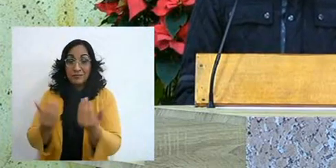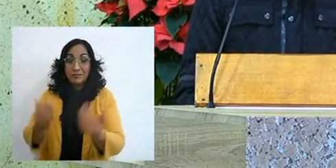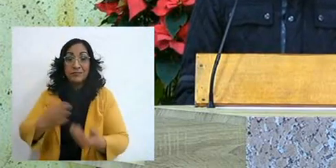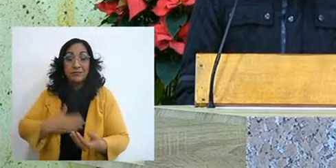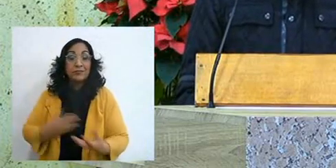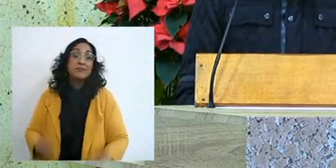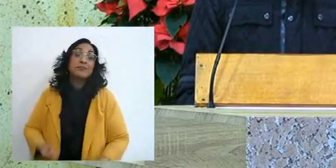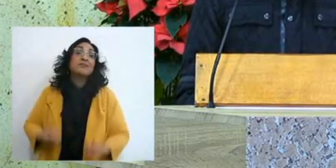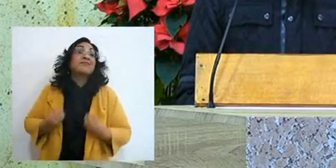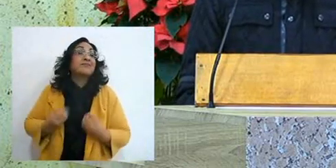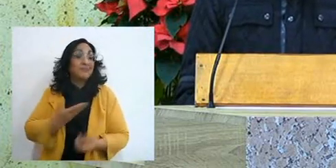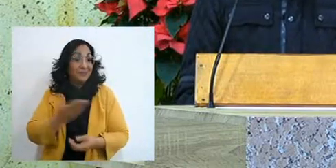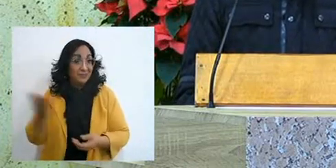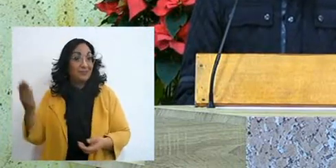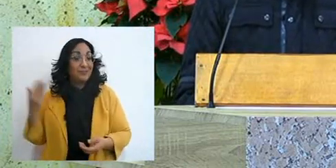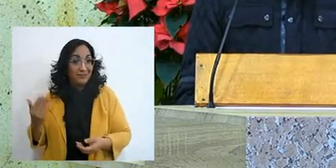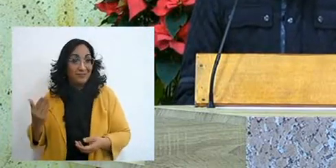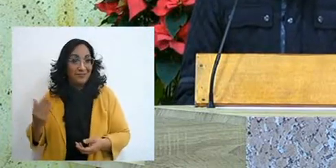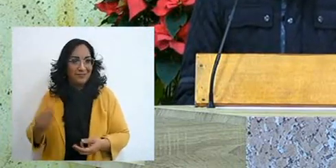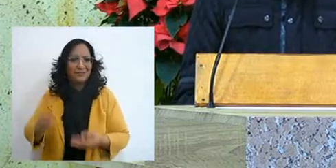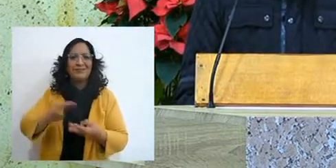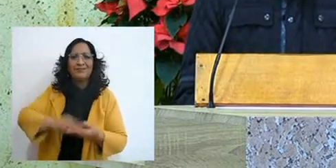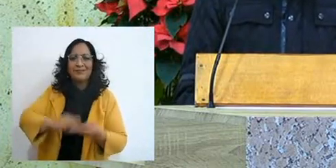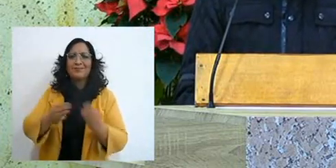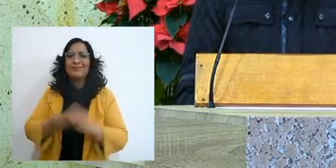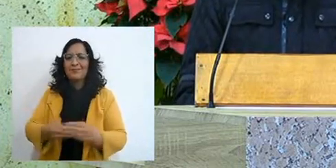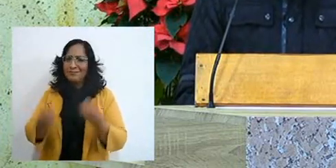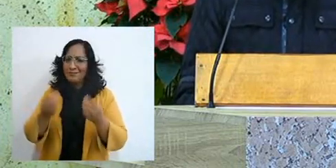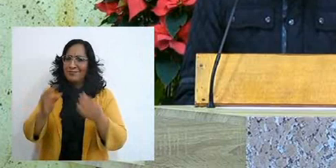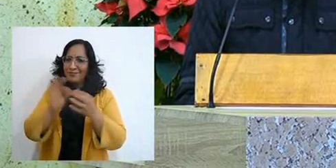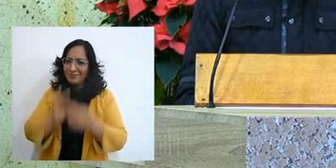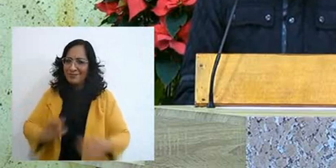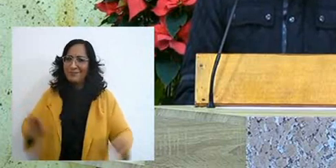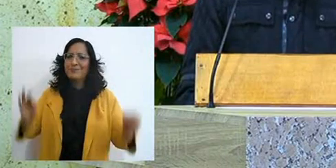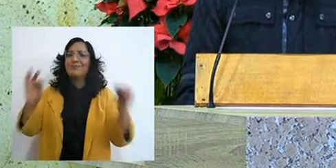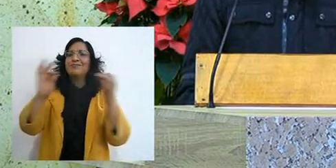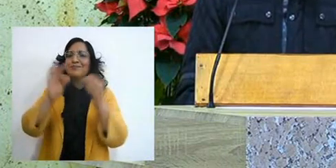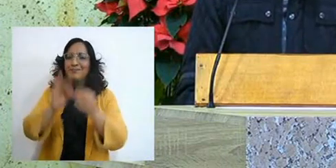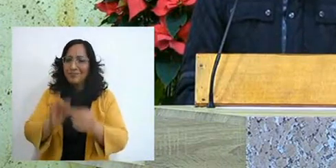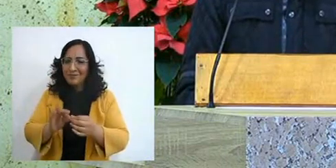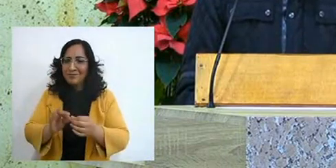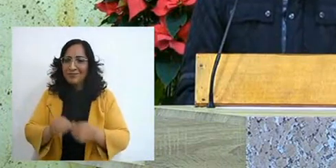and this is a really important moment for me,